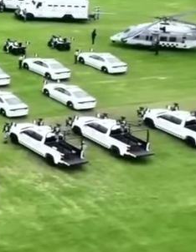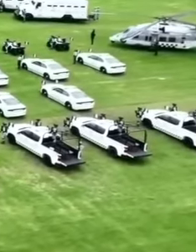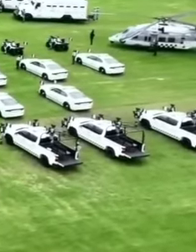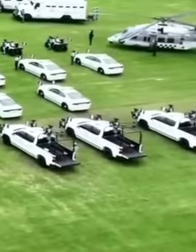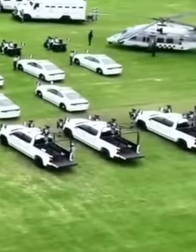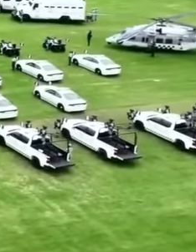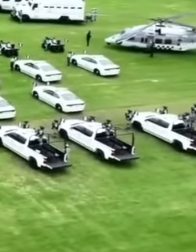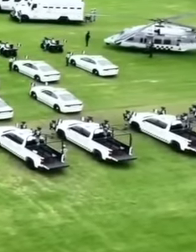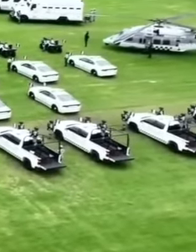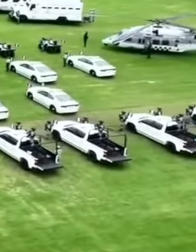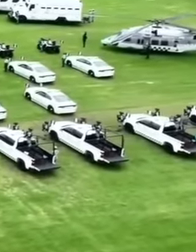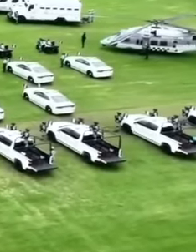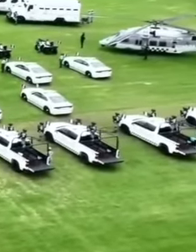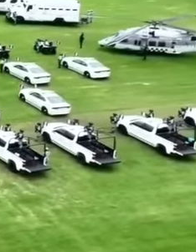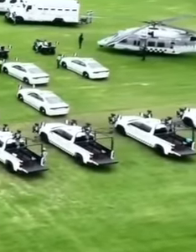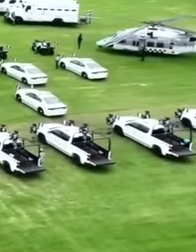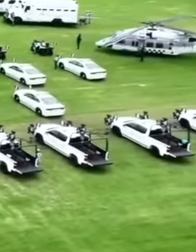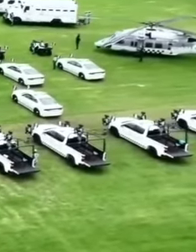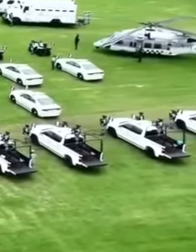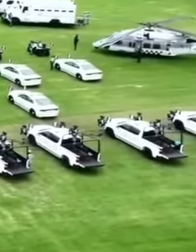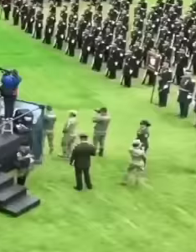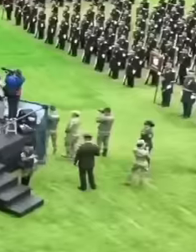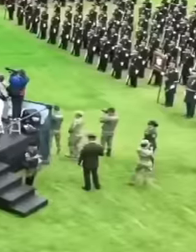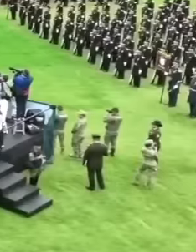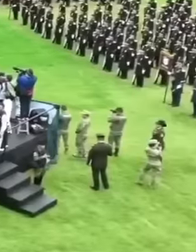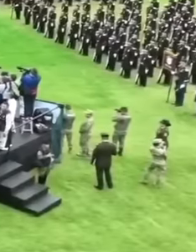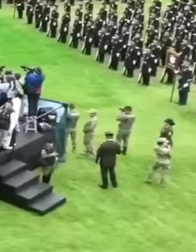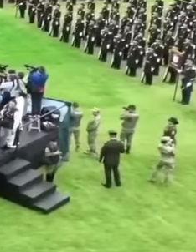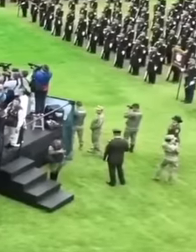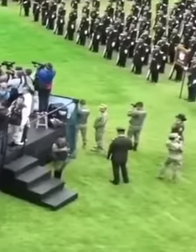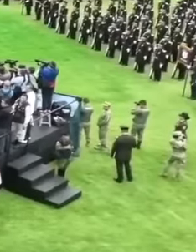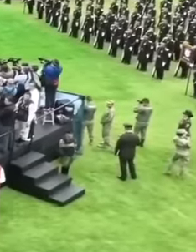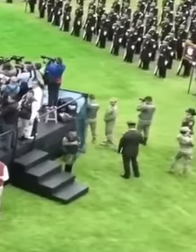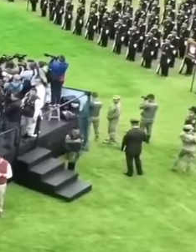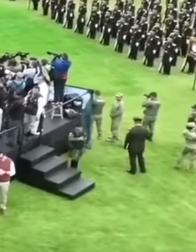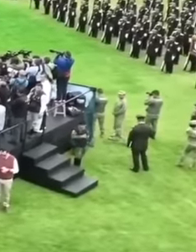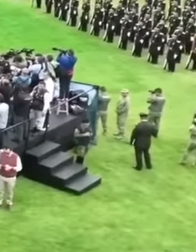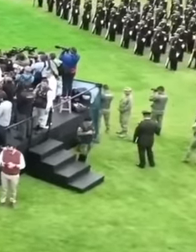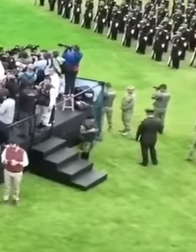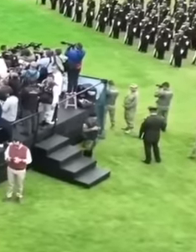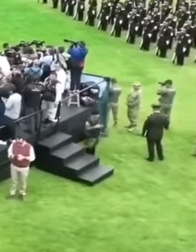the federation with a training scheme professionalization training defined